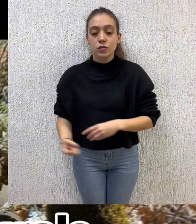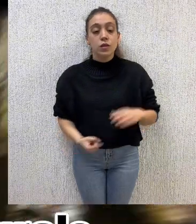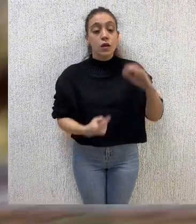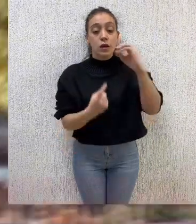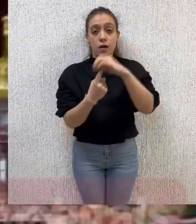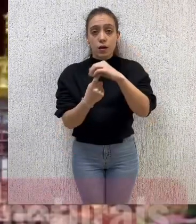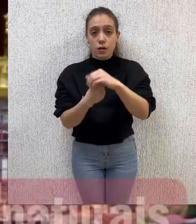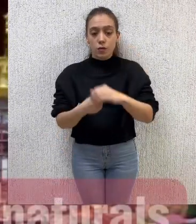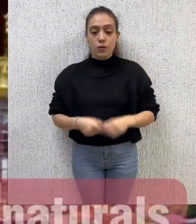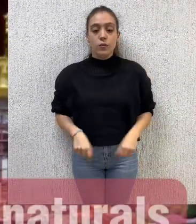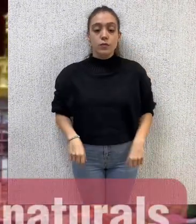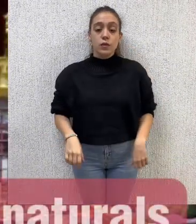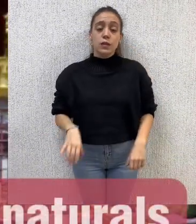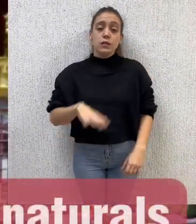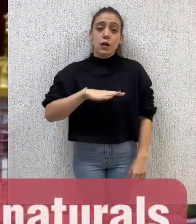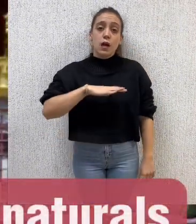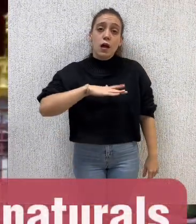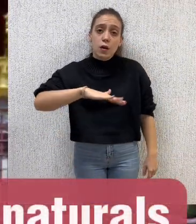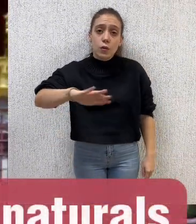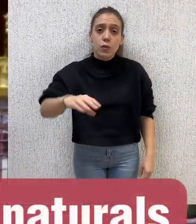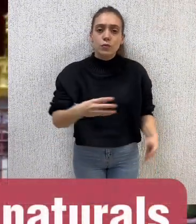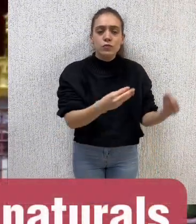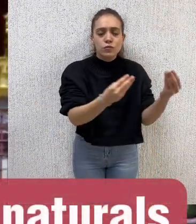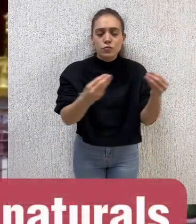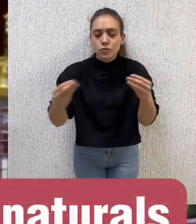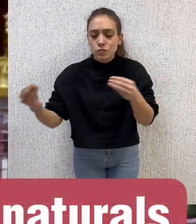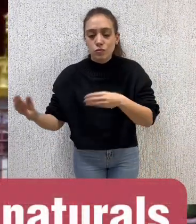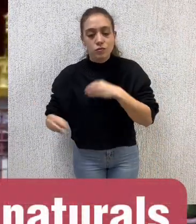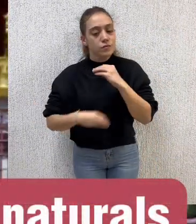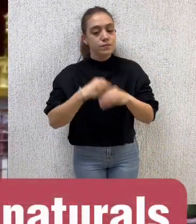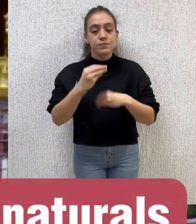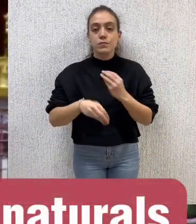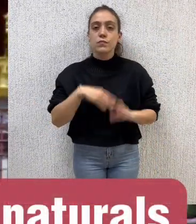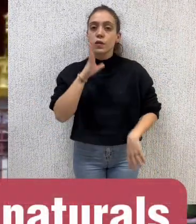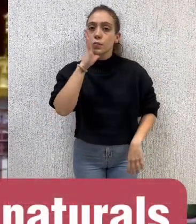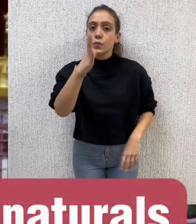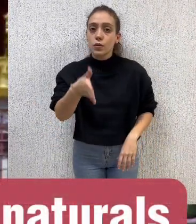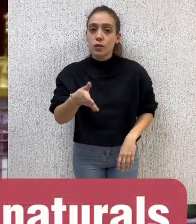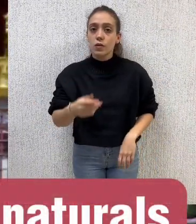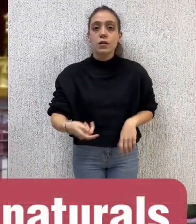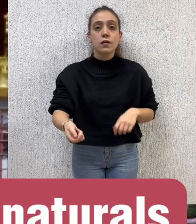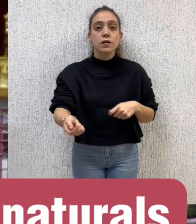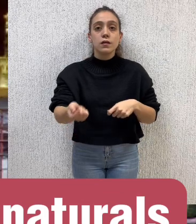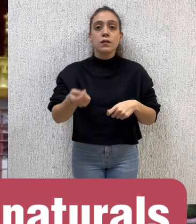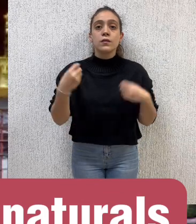since the production of the products responsible for the waste involves the massive extraction of natural resources.